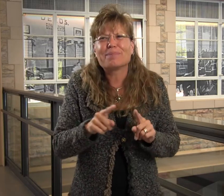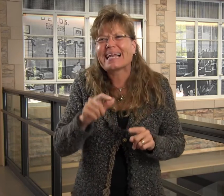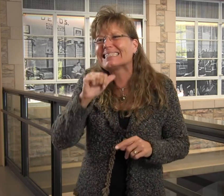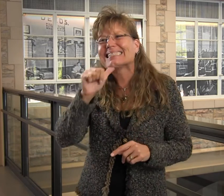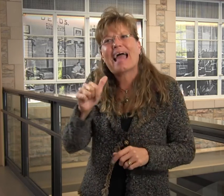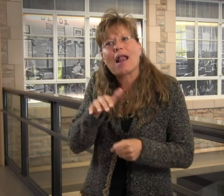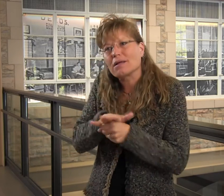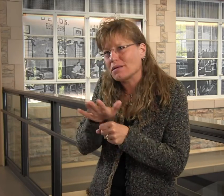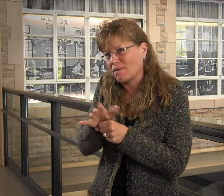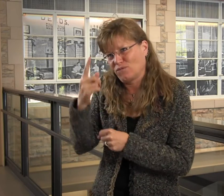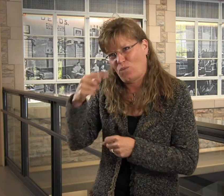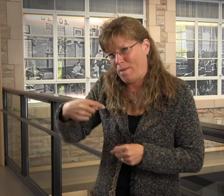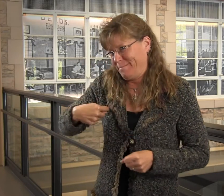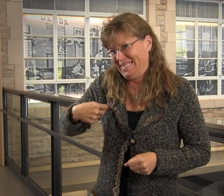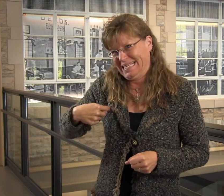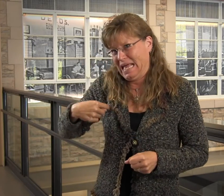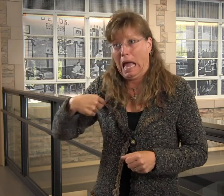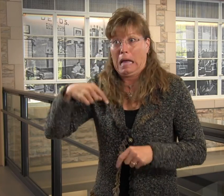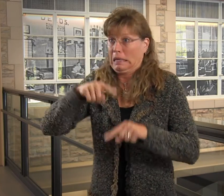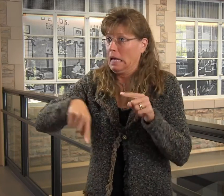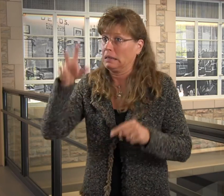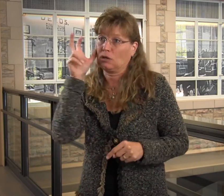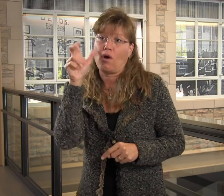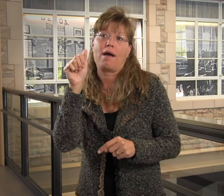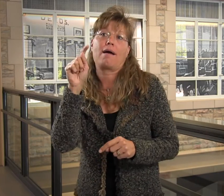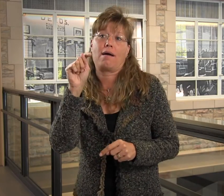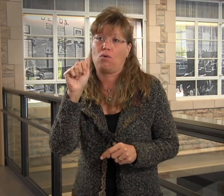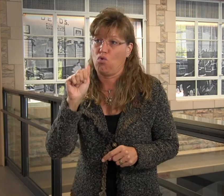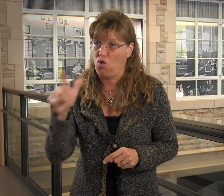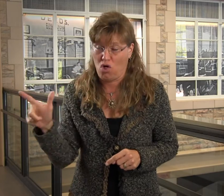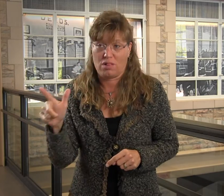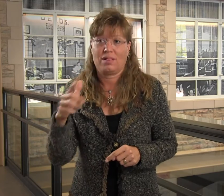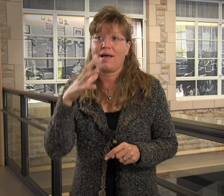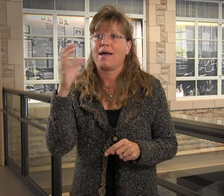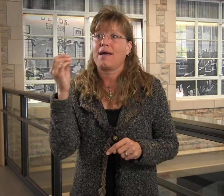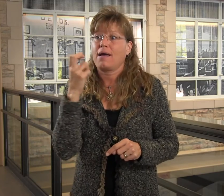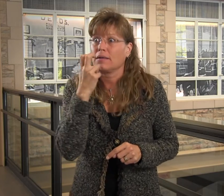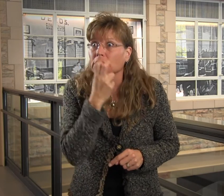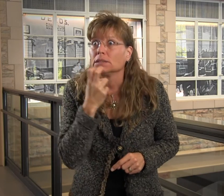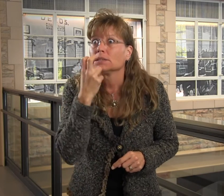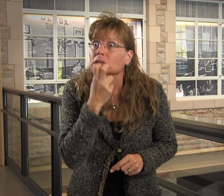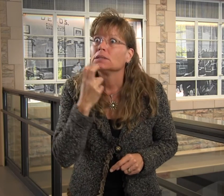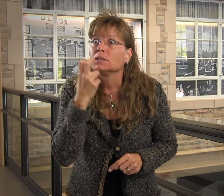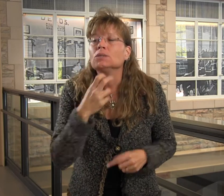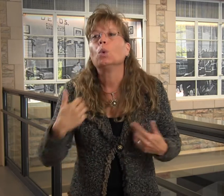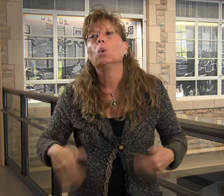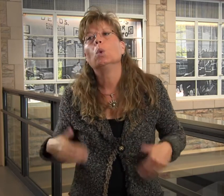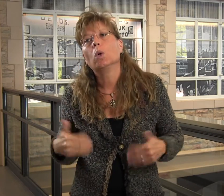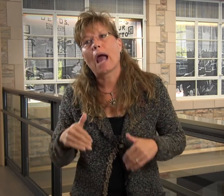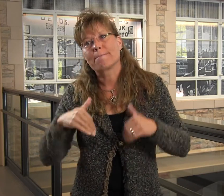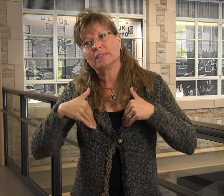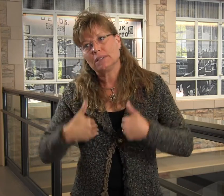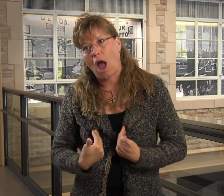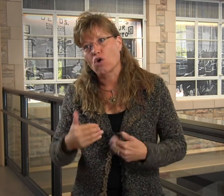of that, but it was not enough for me. I can't hear at all, and lipreading in speech can be taxing